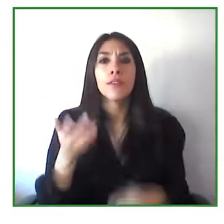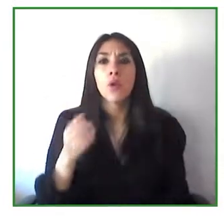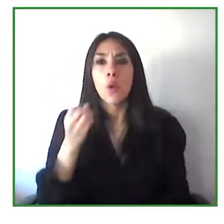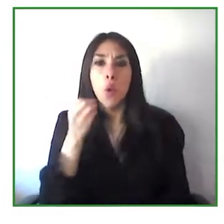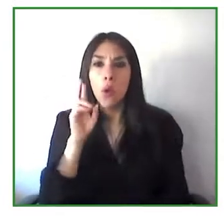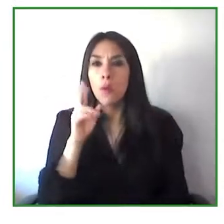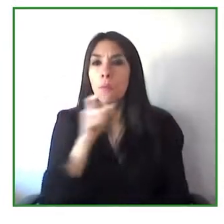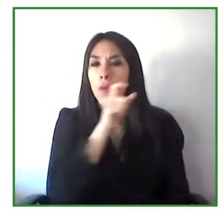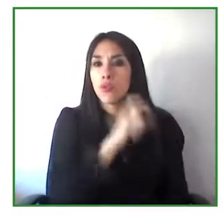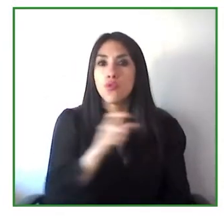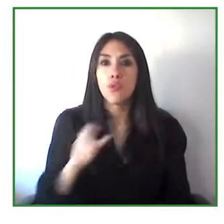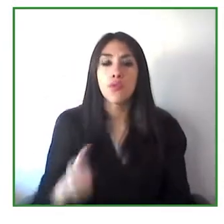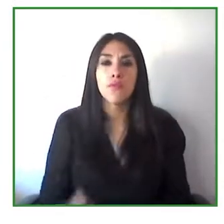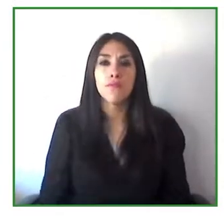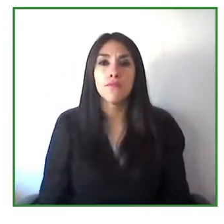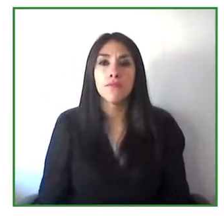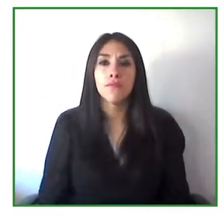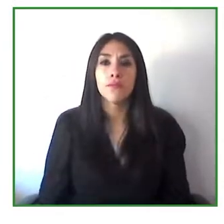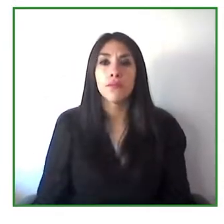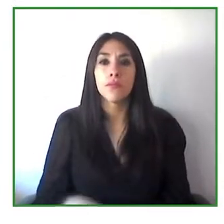that adapts to their needs.